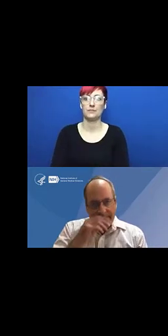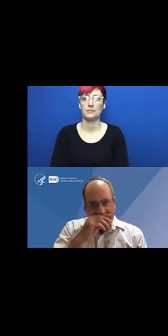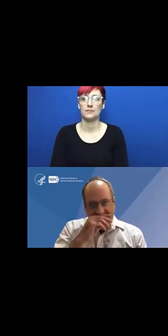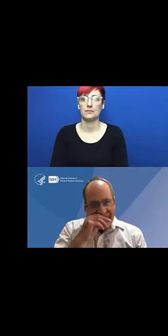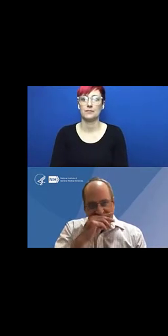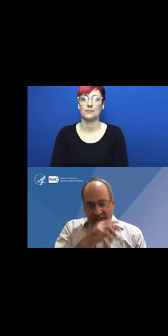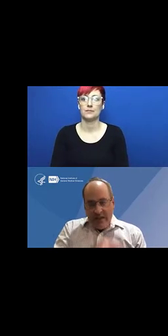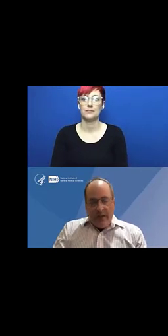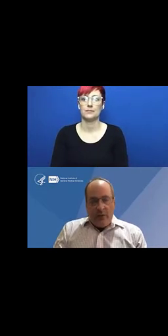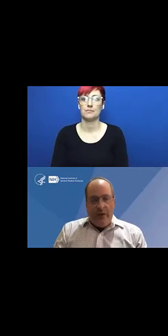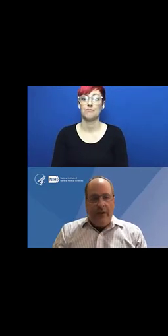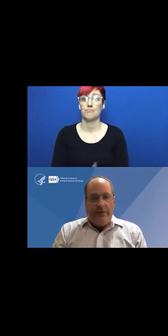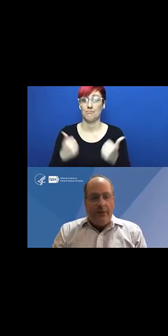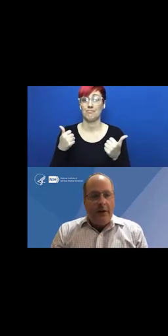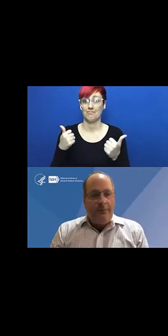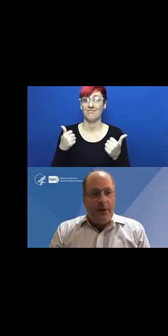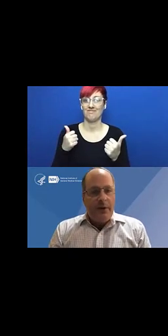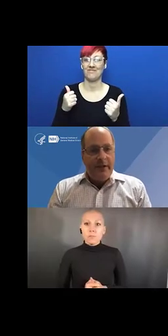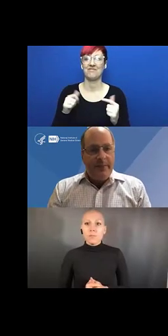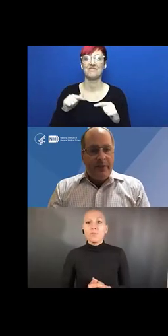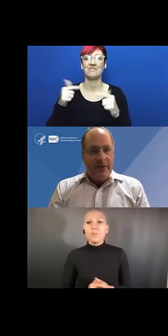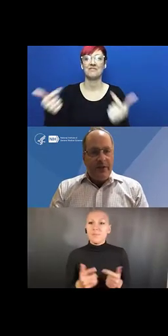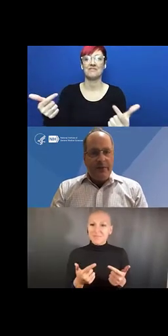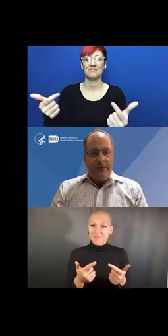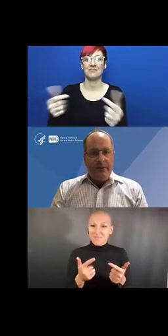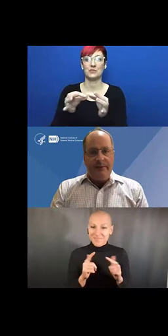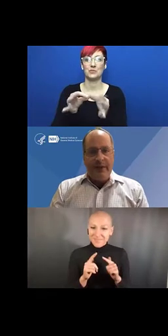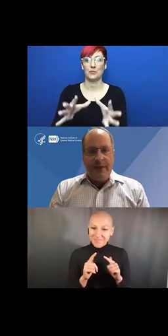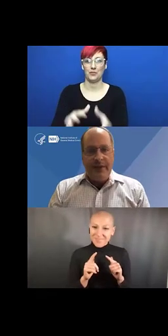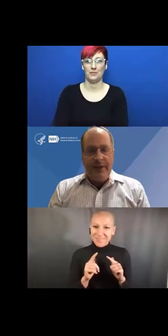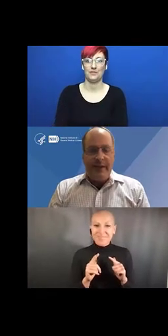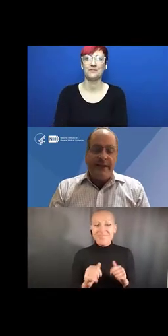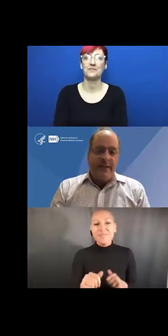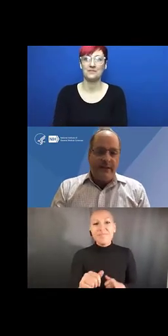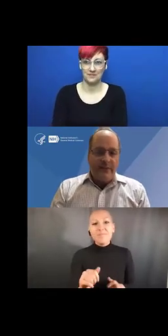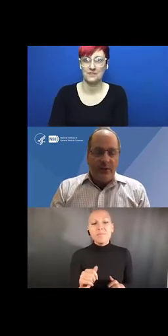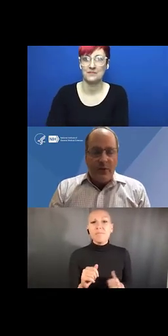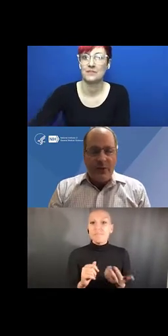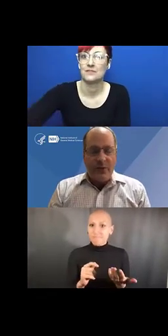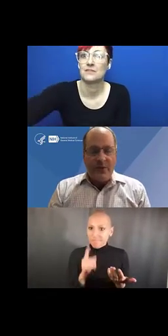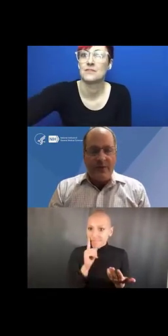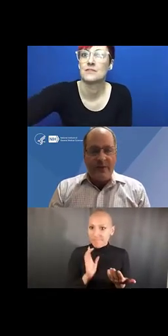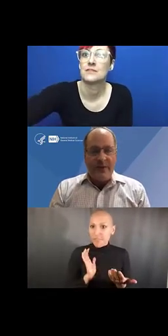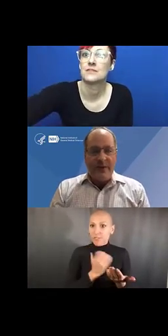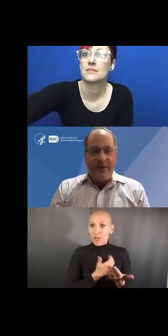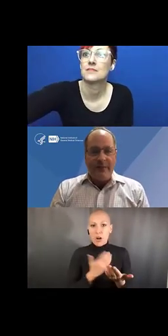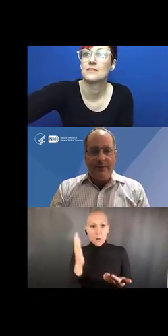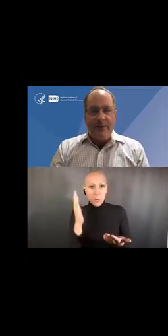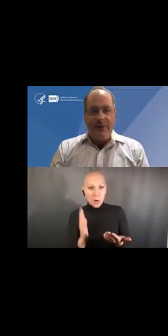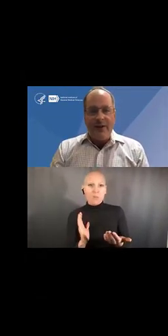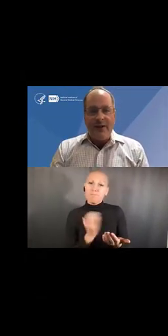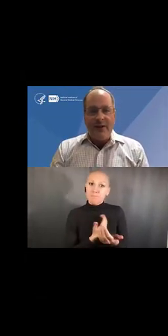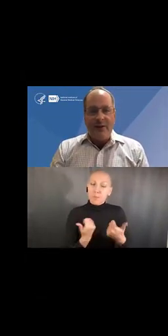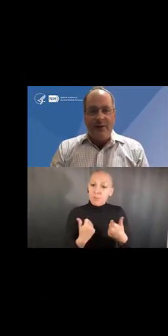In all of our training FOAs now we have strength and added language related to safety,